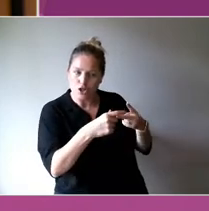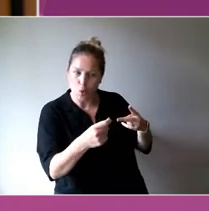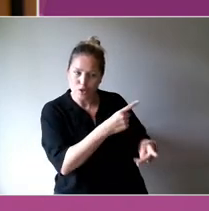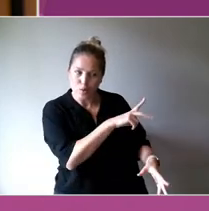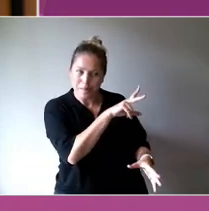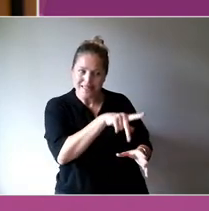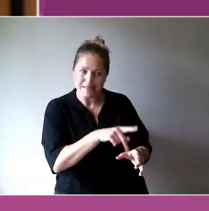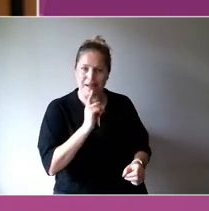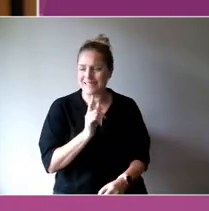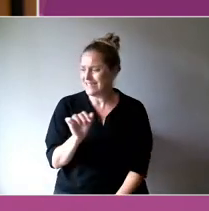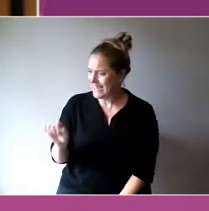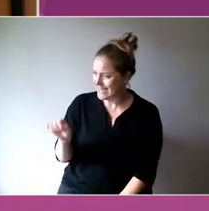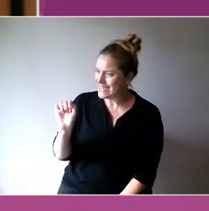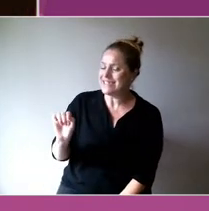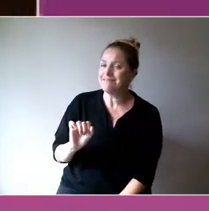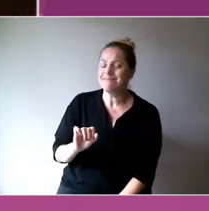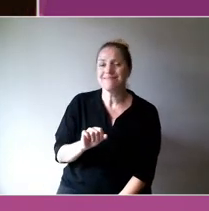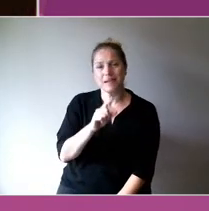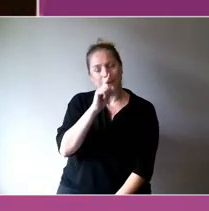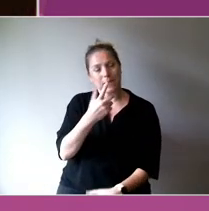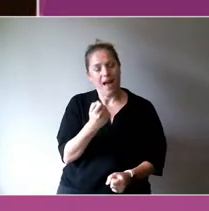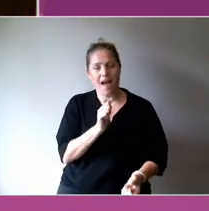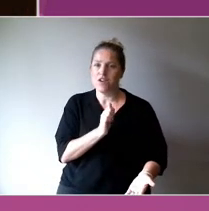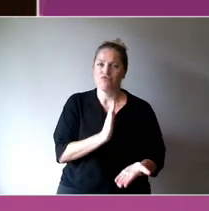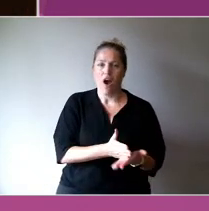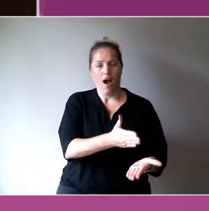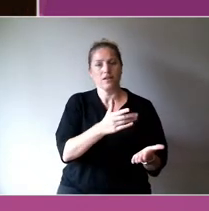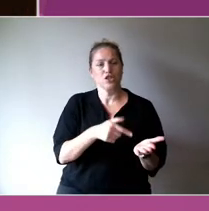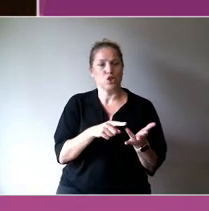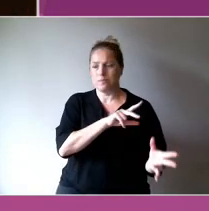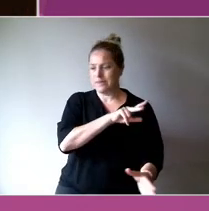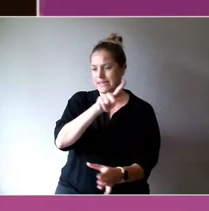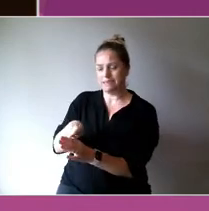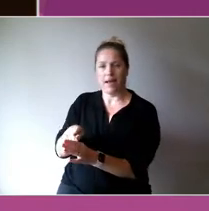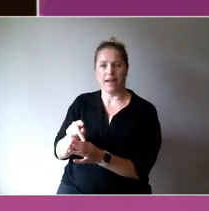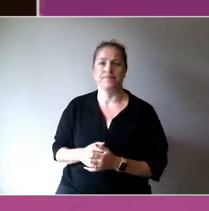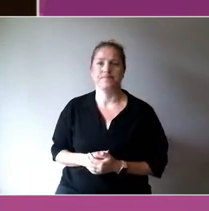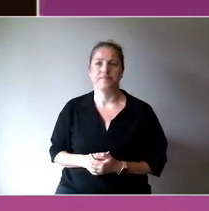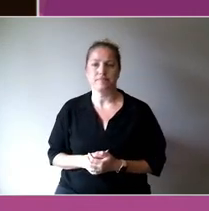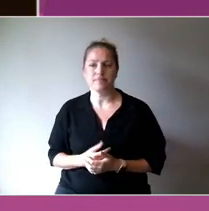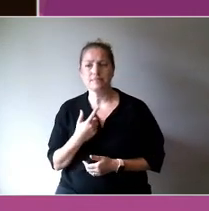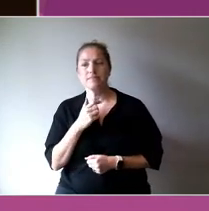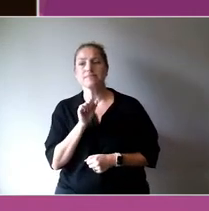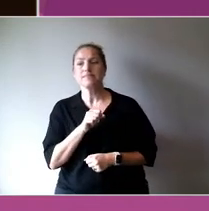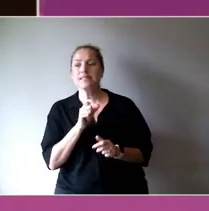It's interesting the NDIS's own training program for them working in the